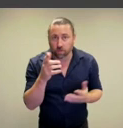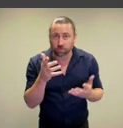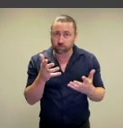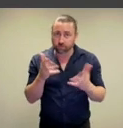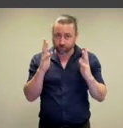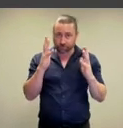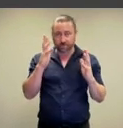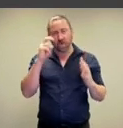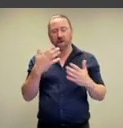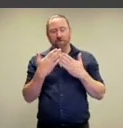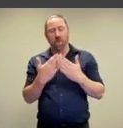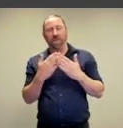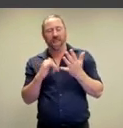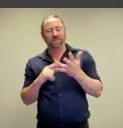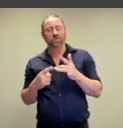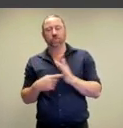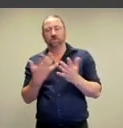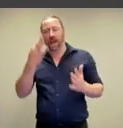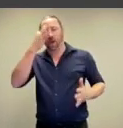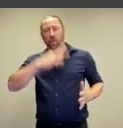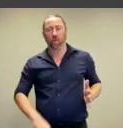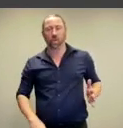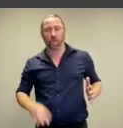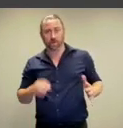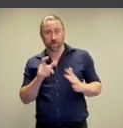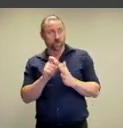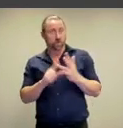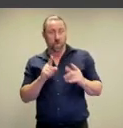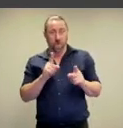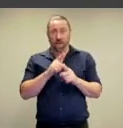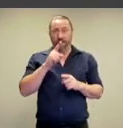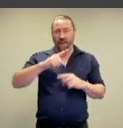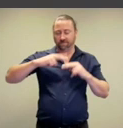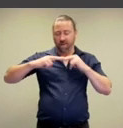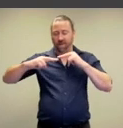would you put on your birthday suit for